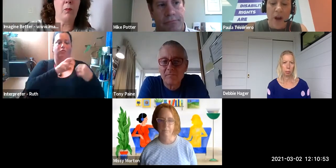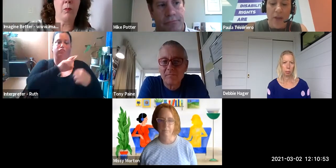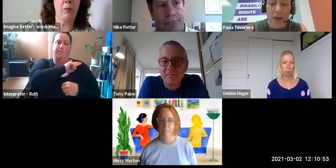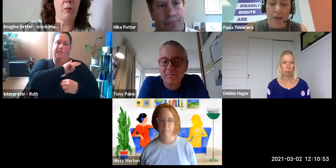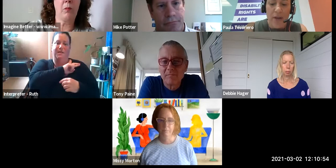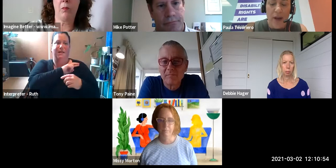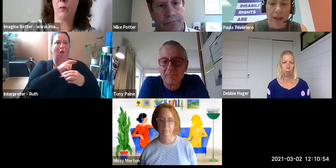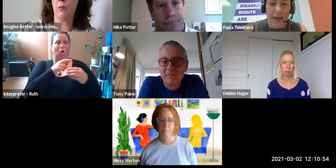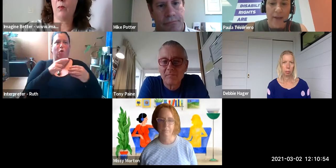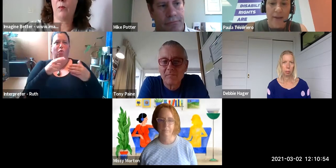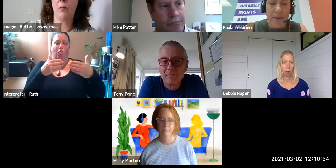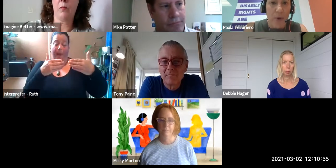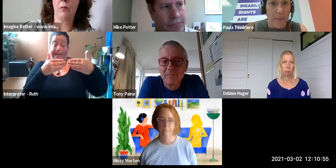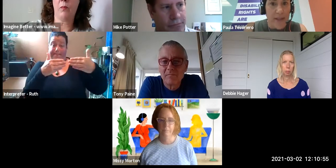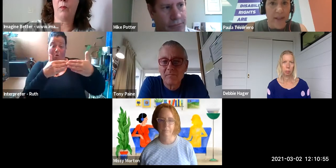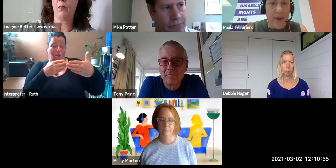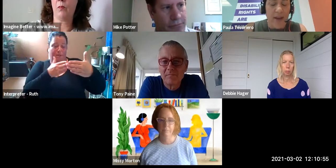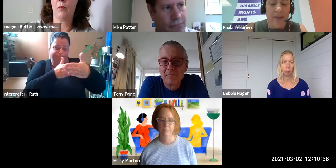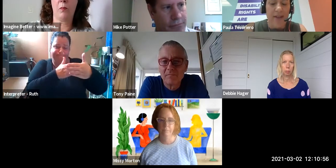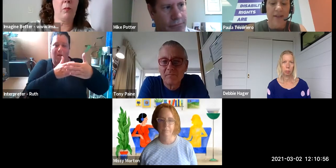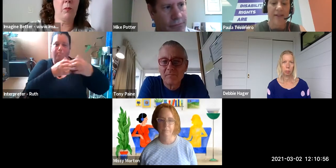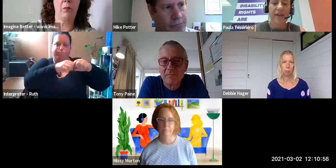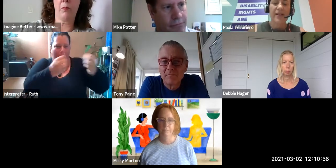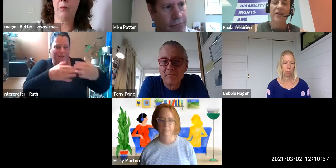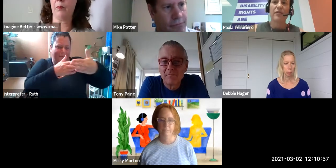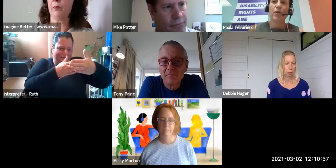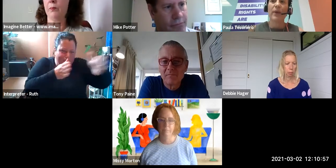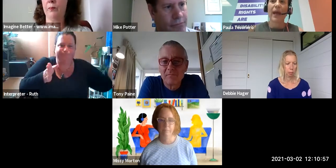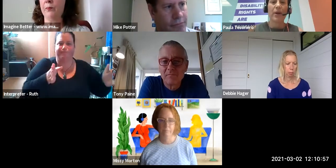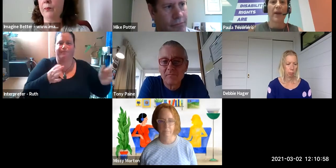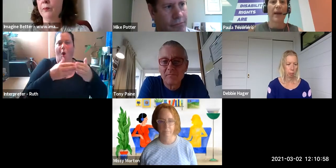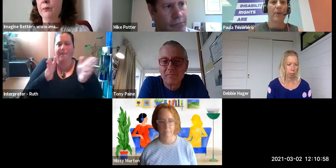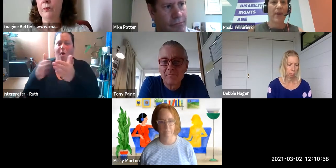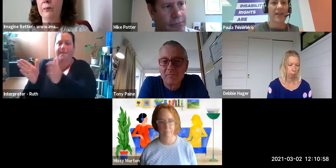I think, like the point that Missy made, it's this idea of you know: being able to pick